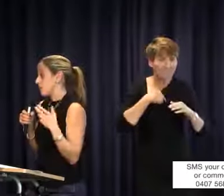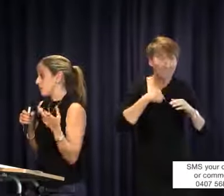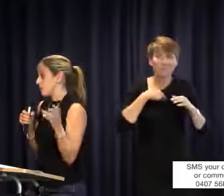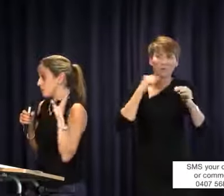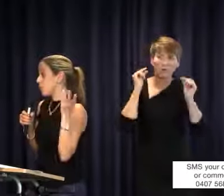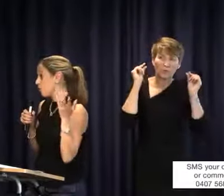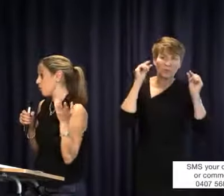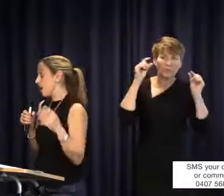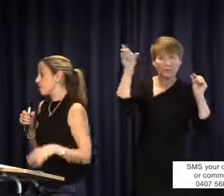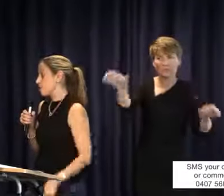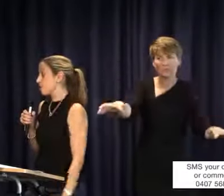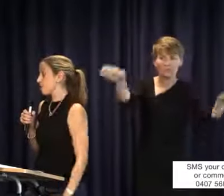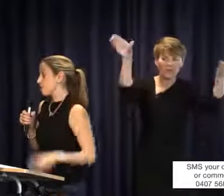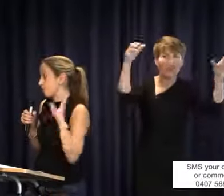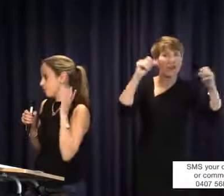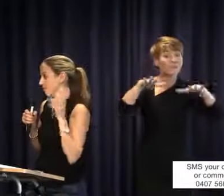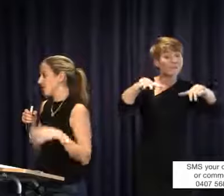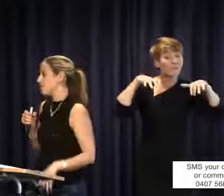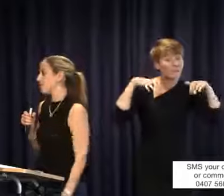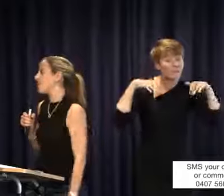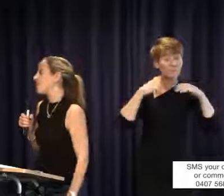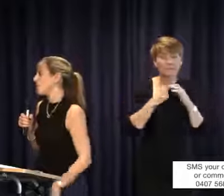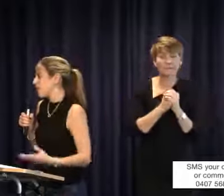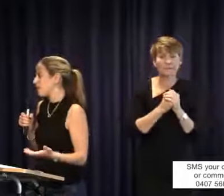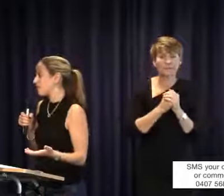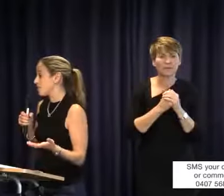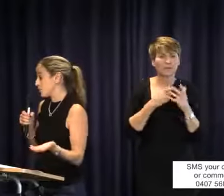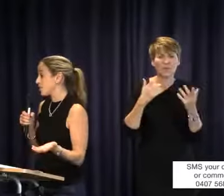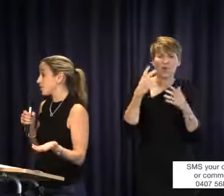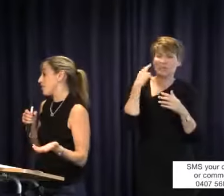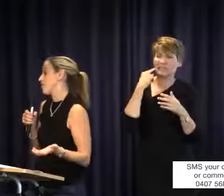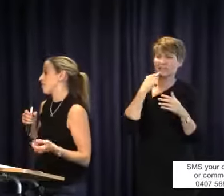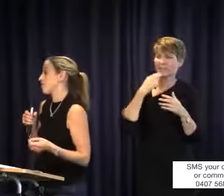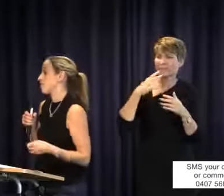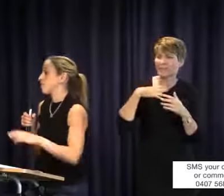for the deaf children who can hear better and require the use of the FM system, but